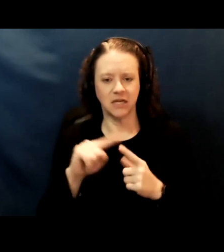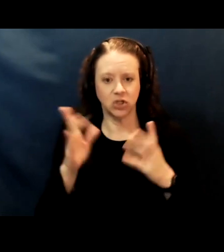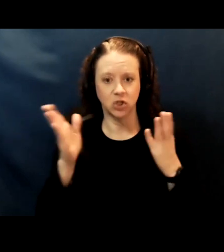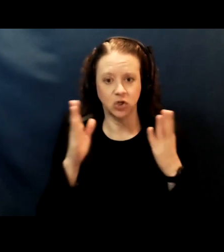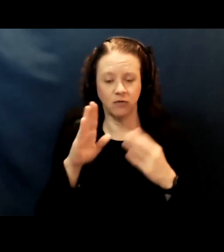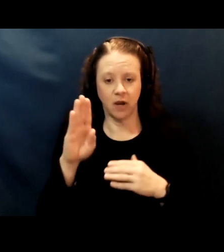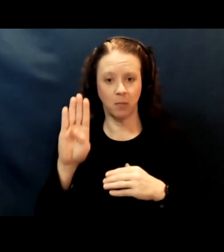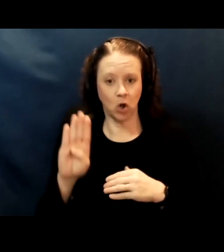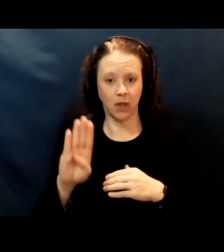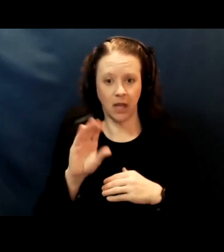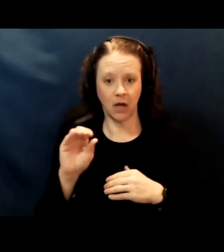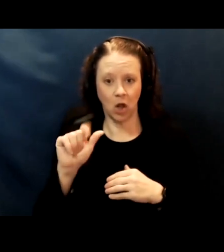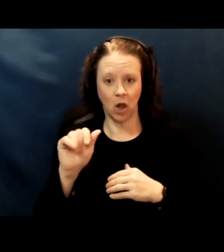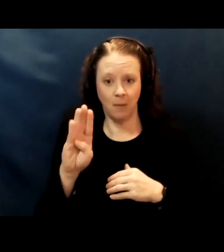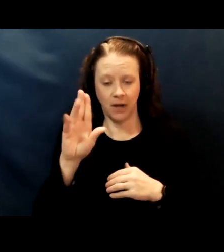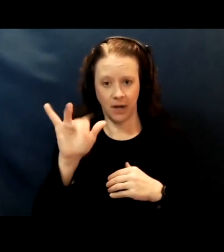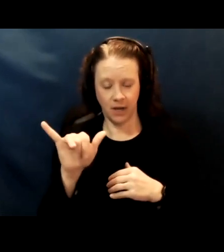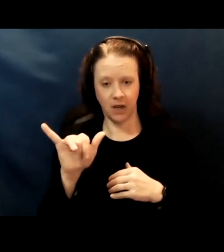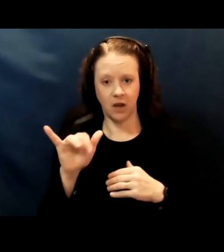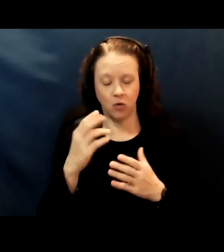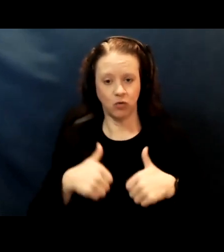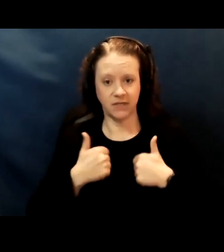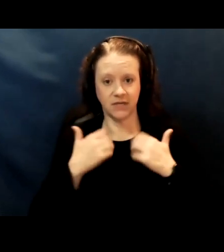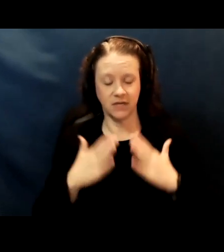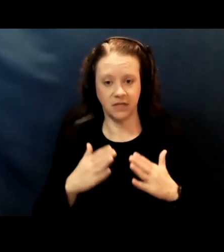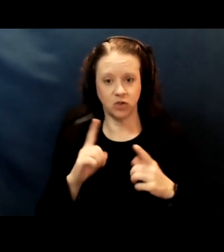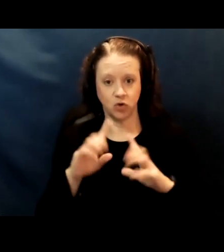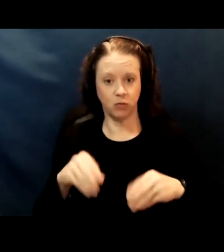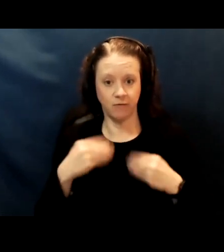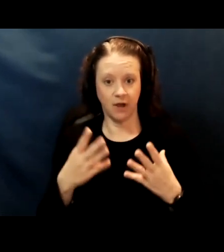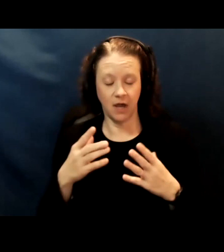with disabilities to provide round trips to get vaccines.